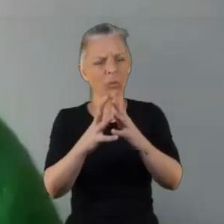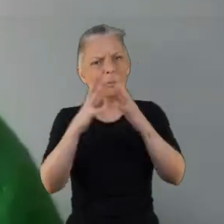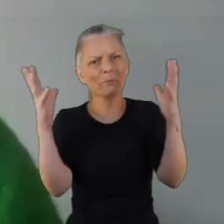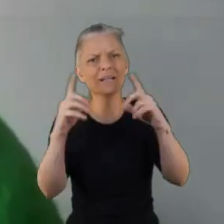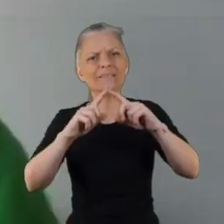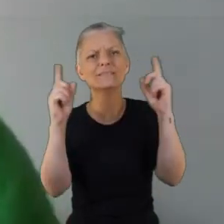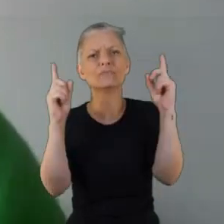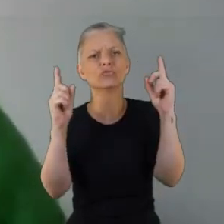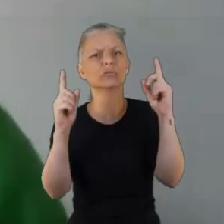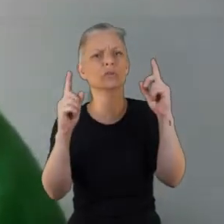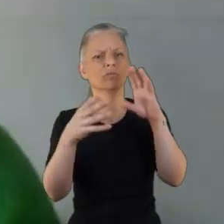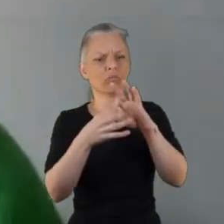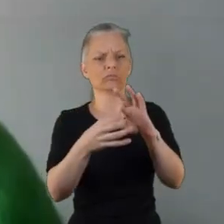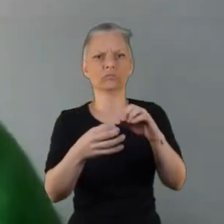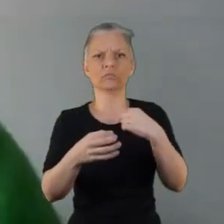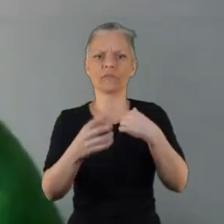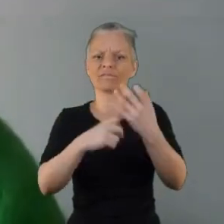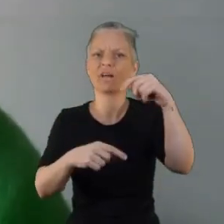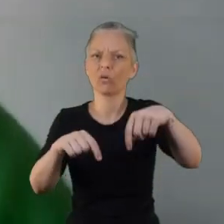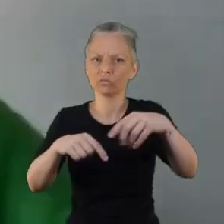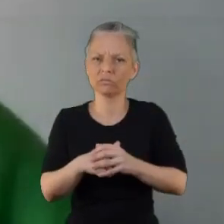difference when it comes to engagement I found.